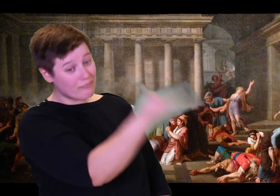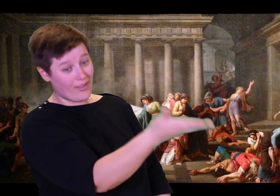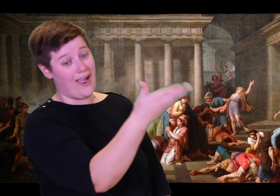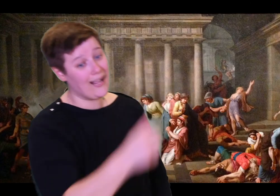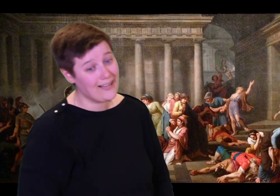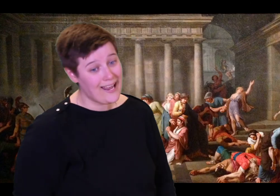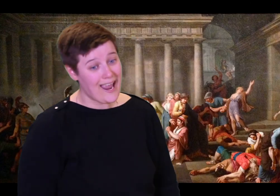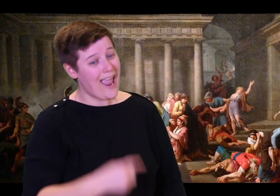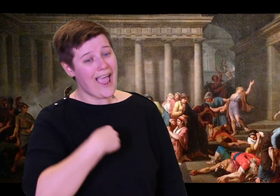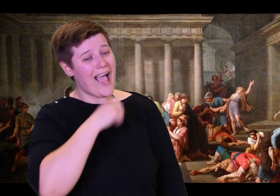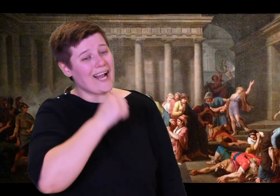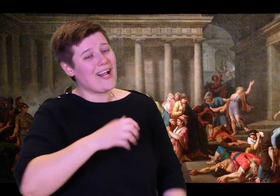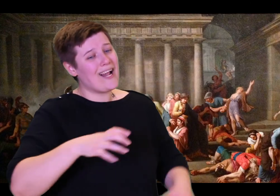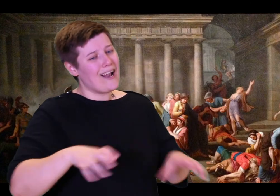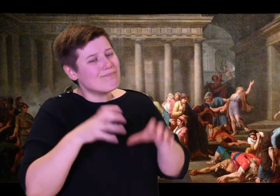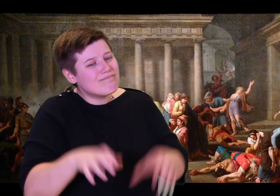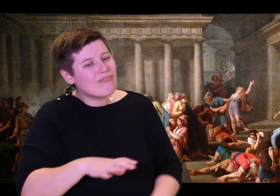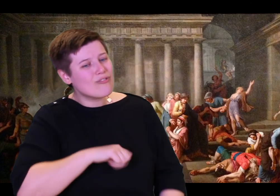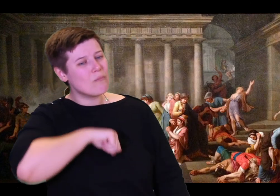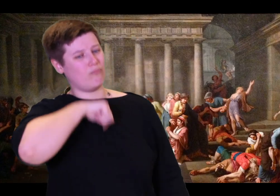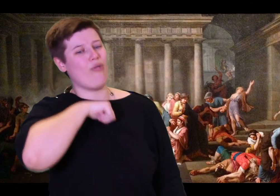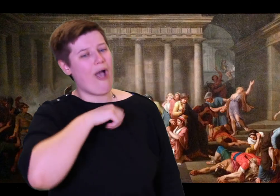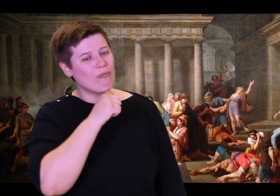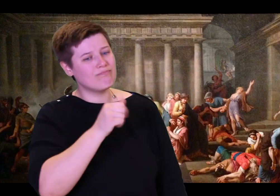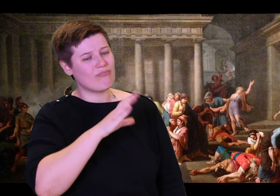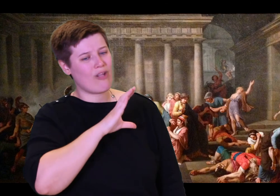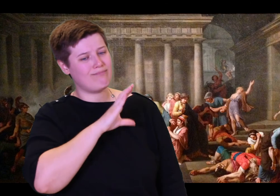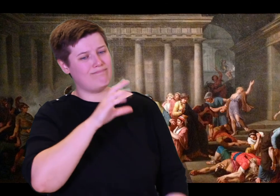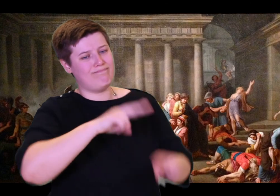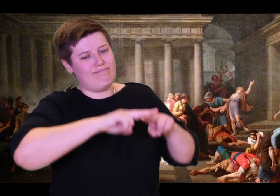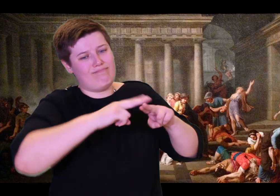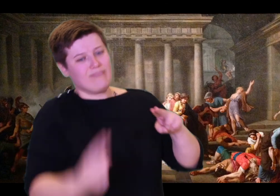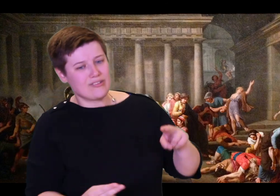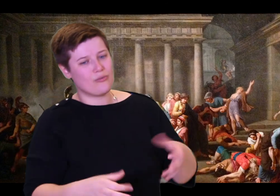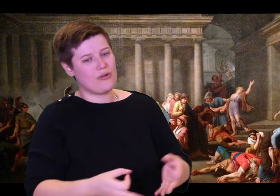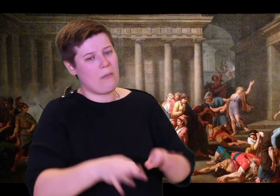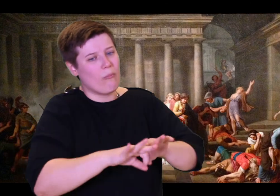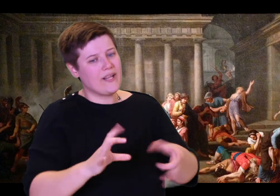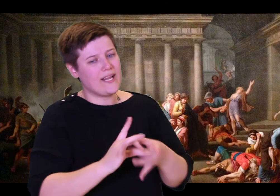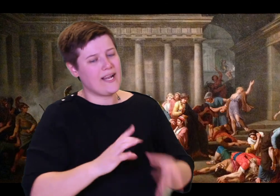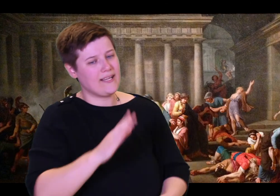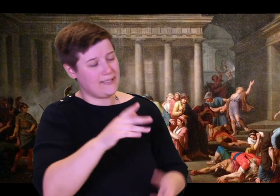opposite his wife, and said, "Extraordinary woman! The gods have given you the